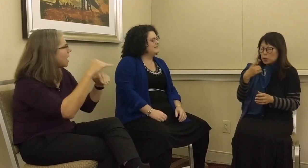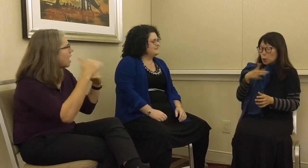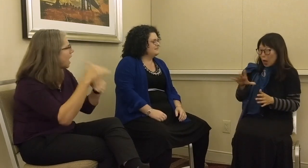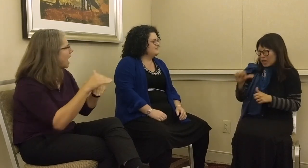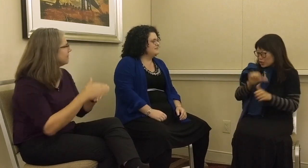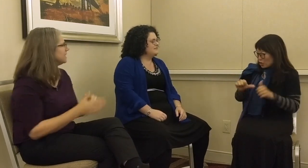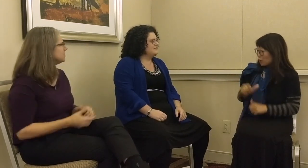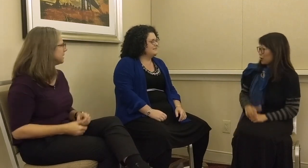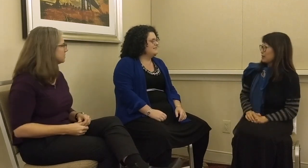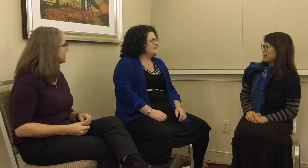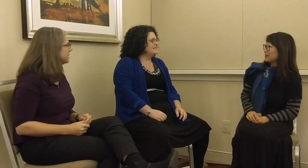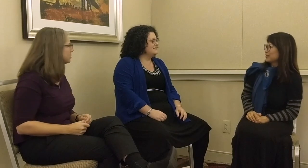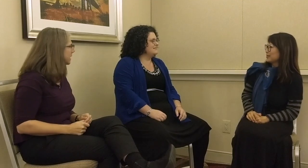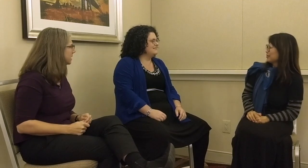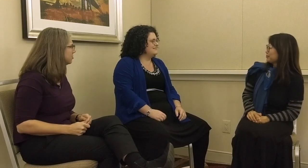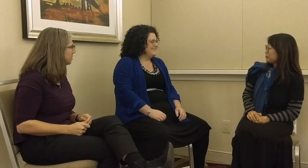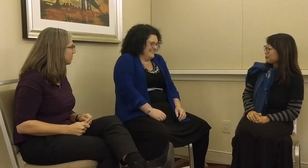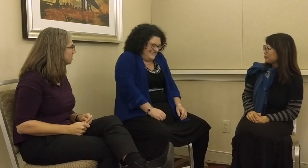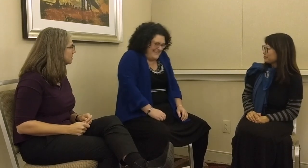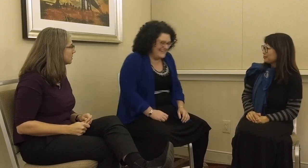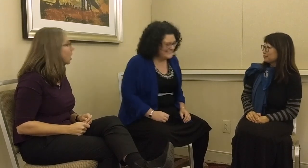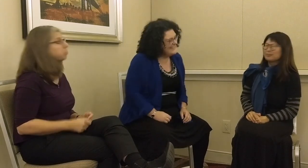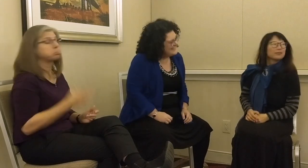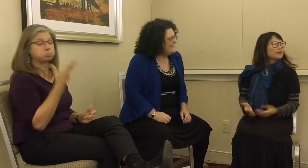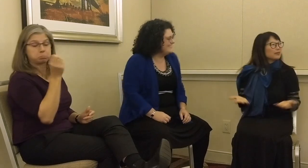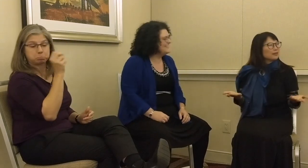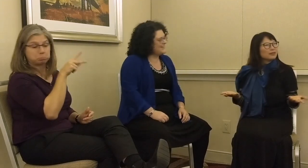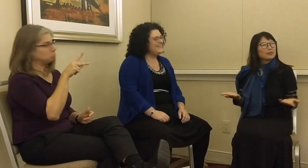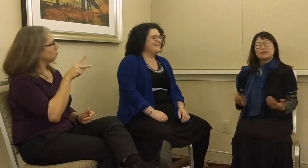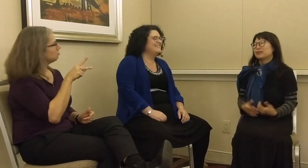L: I think it’s because maybe they don’t like each other.